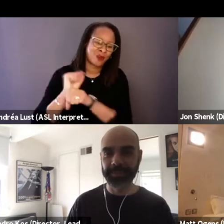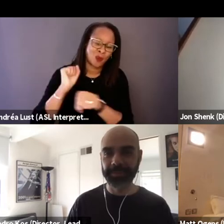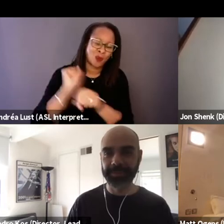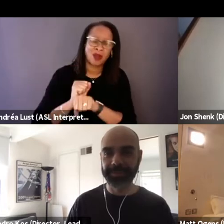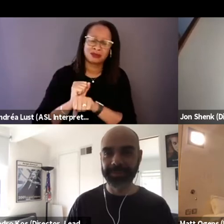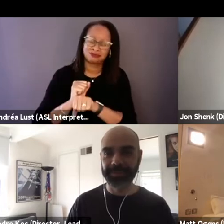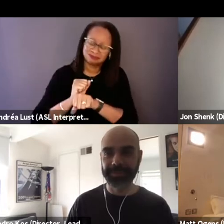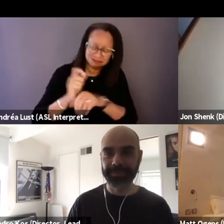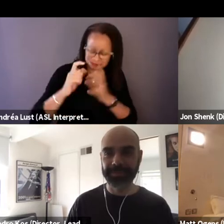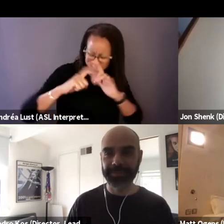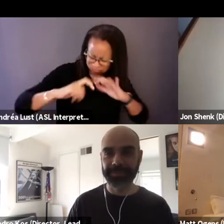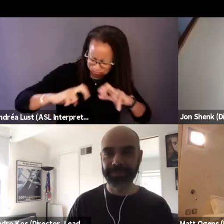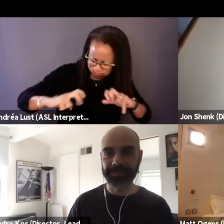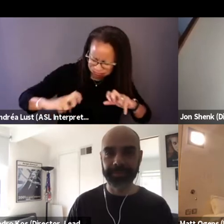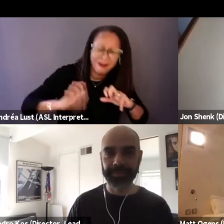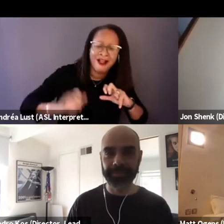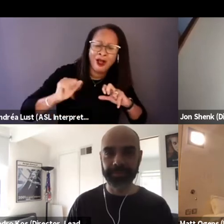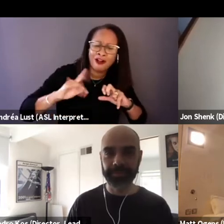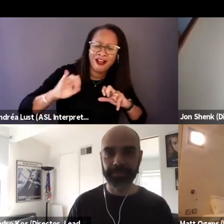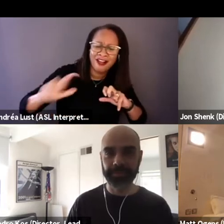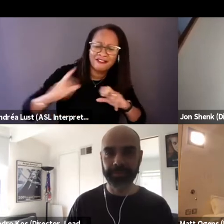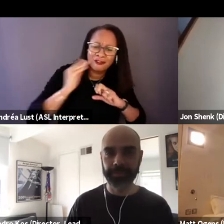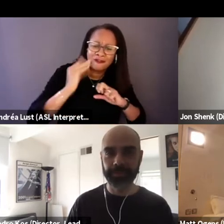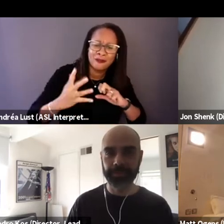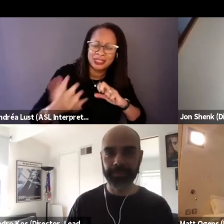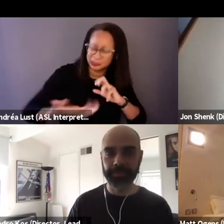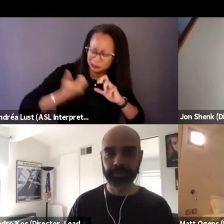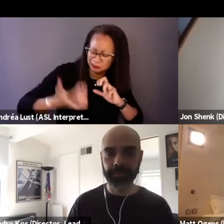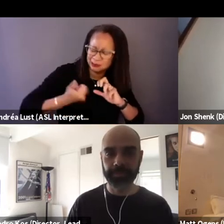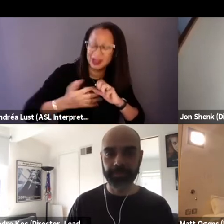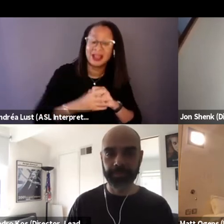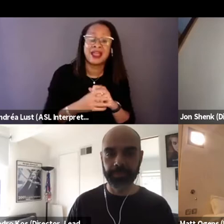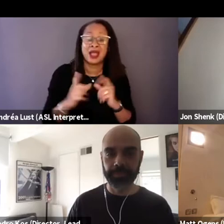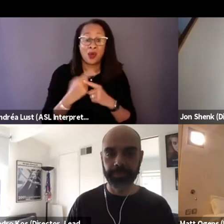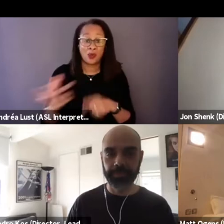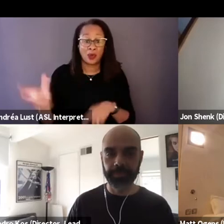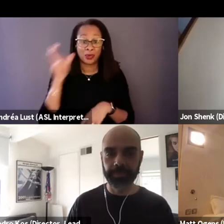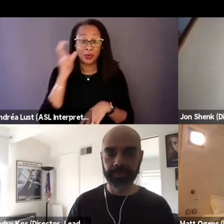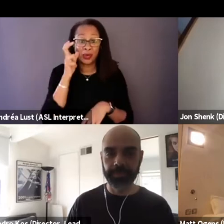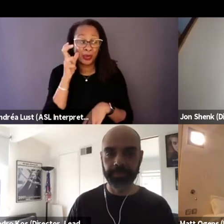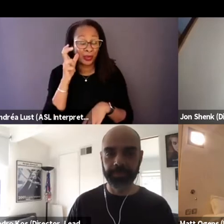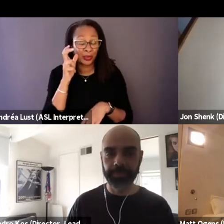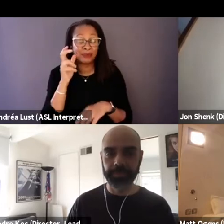heavily based on archives. And when we heard the interviews and we understood